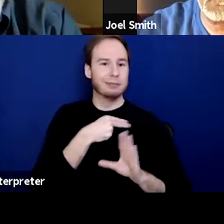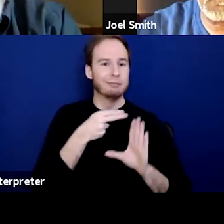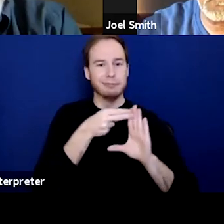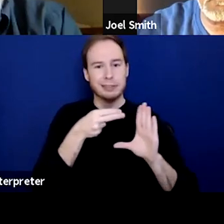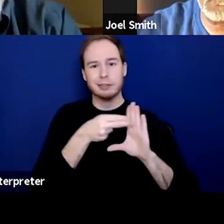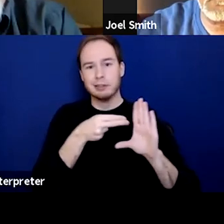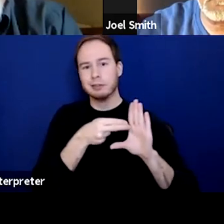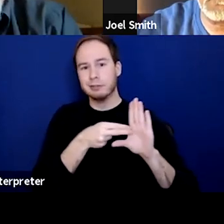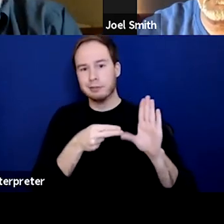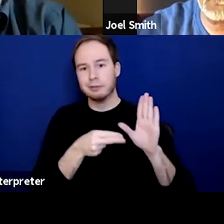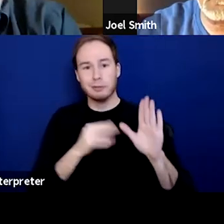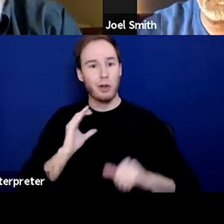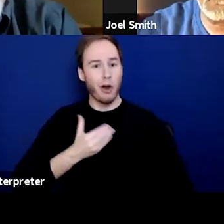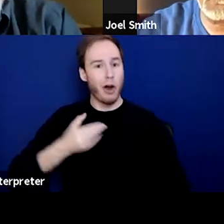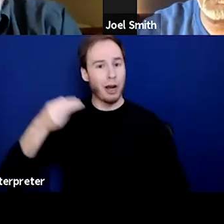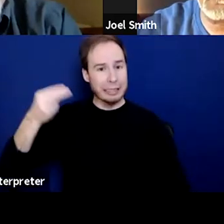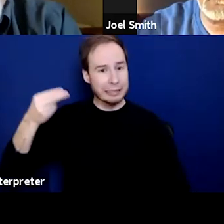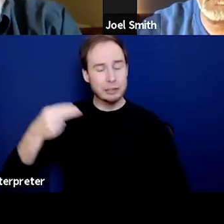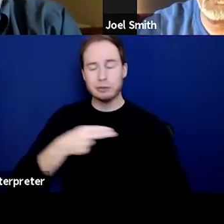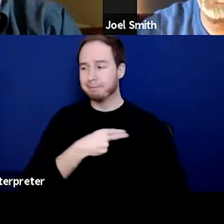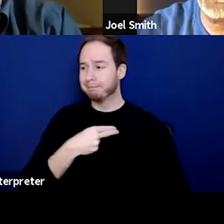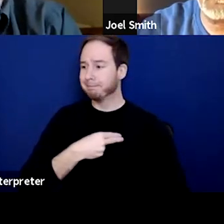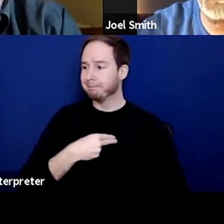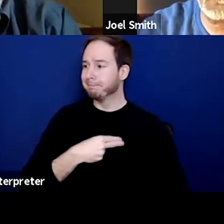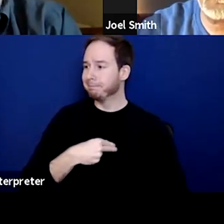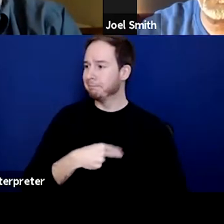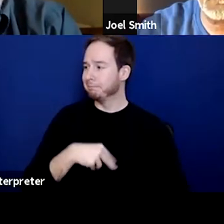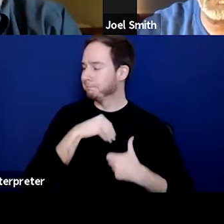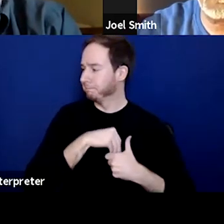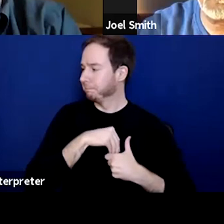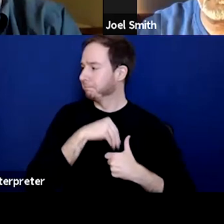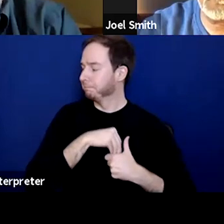and the things that have happened to us and all of the guilt and shame from our lifestyle